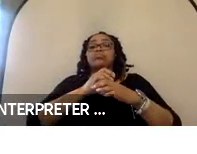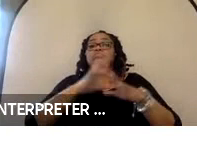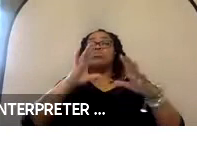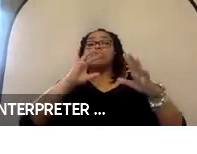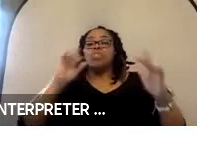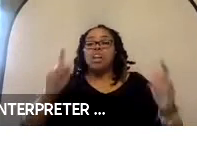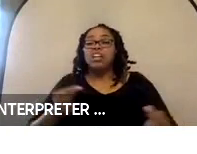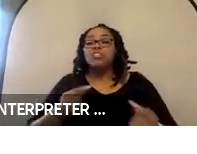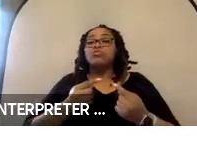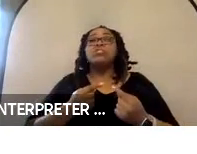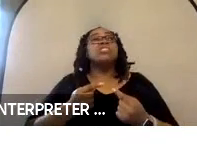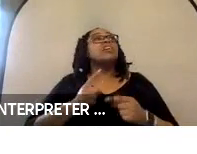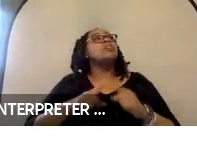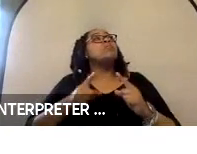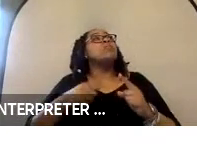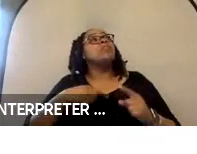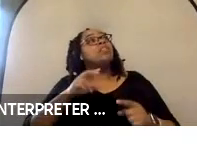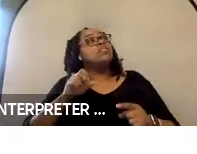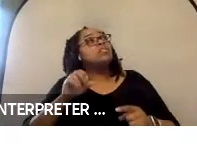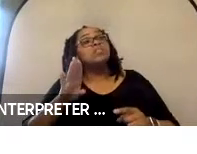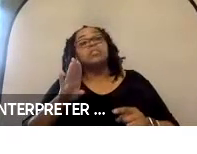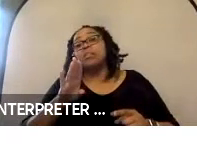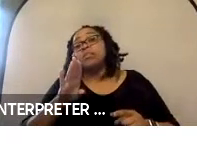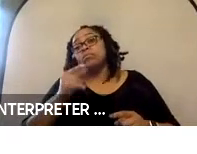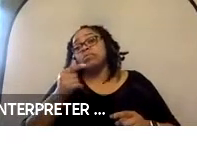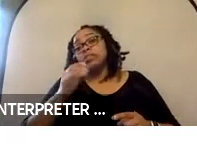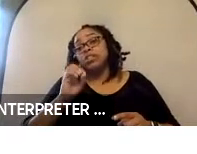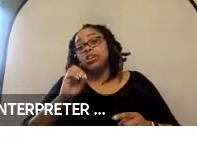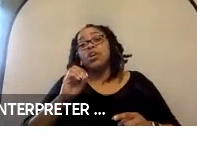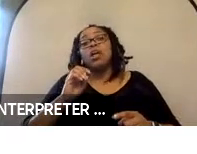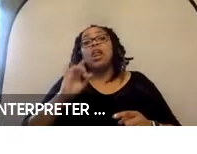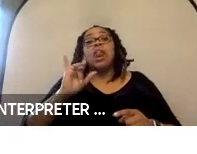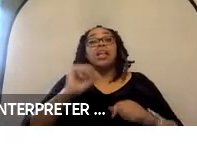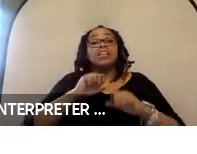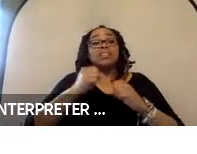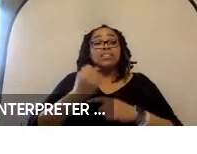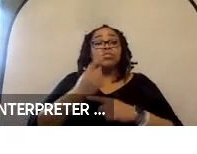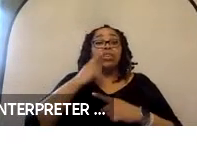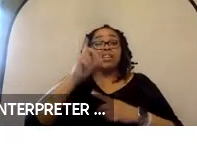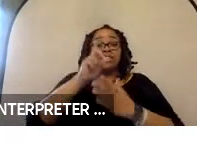but if you have sub-optimal geometry such as a situation where you are designing optimal